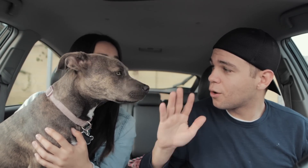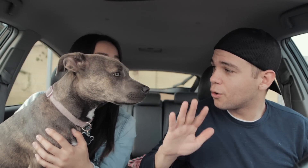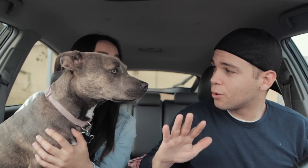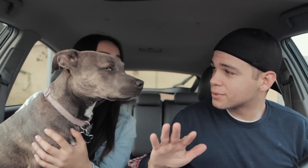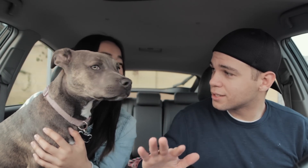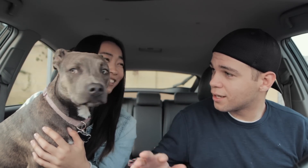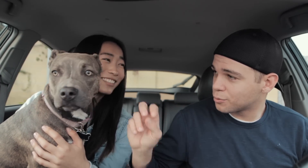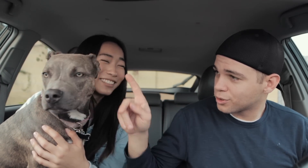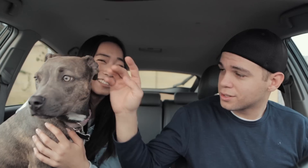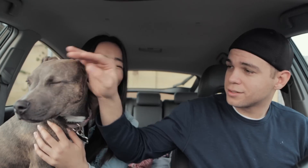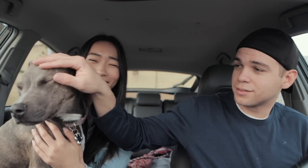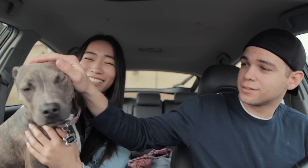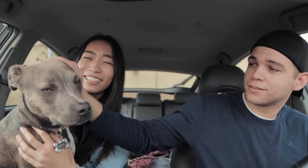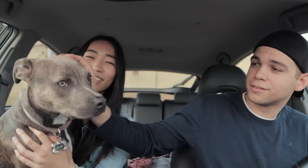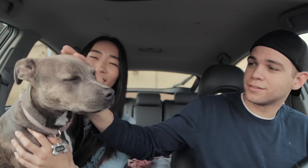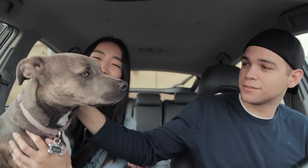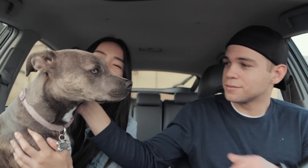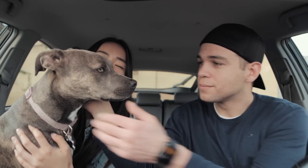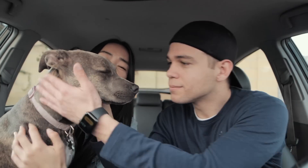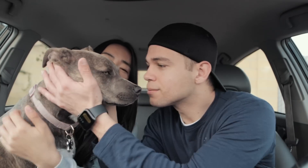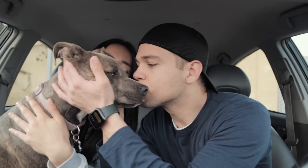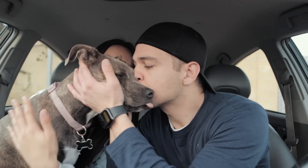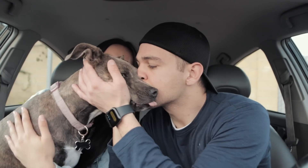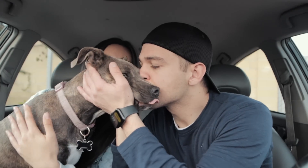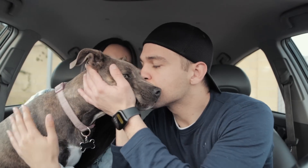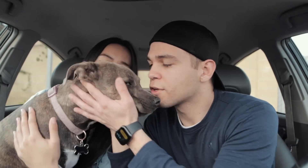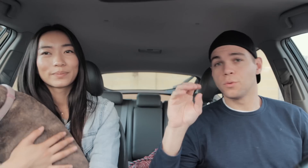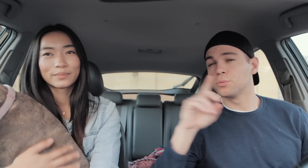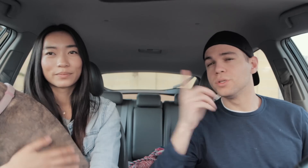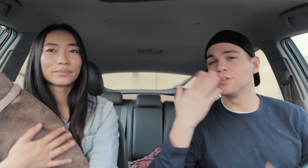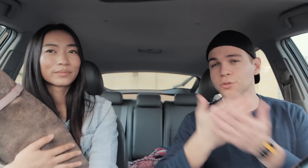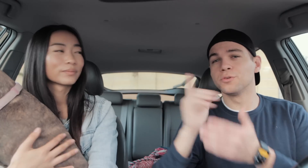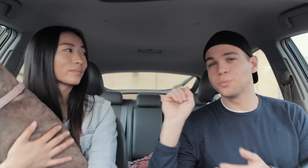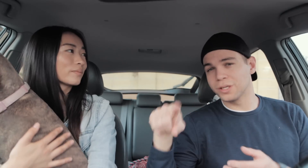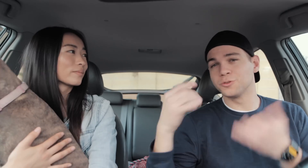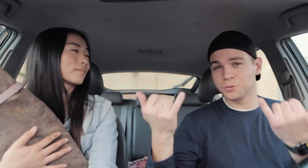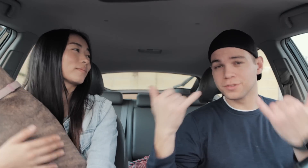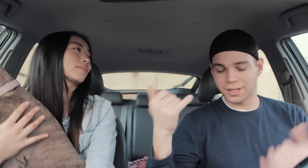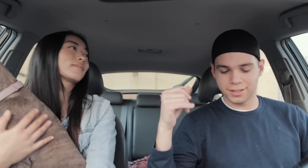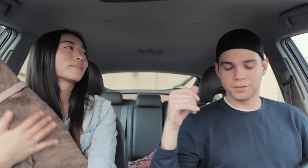calm down. okay *whining* E: yeah, you want some treats There's a really good question today